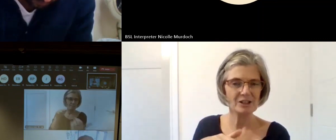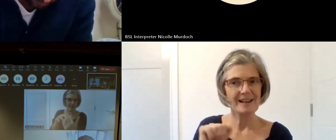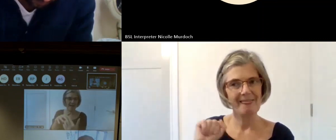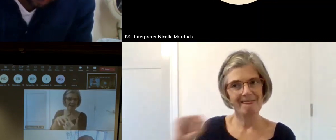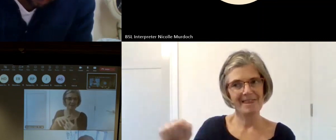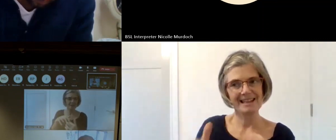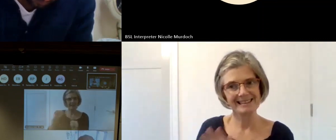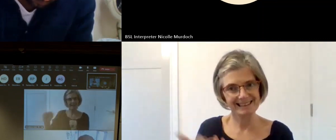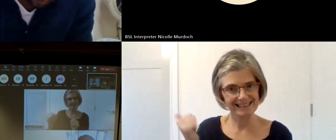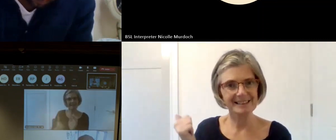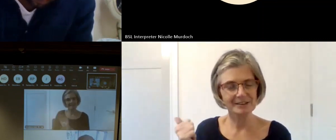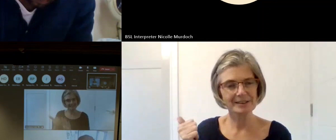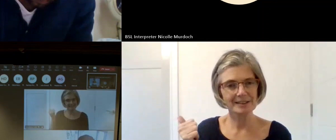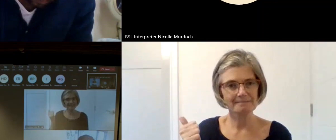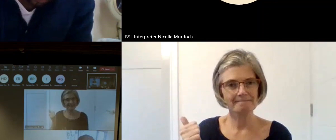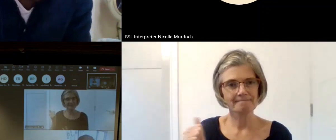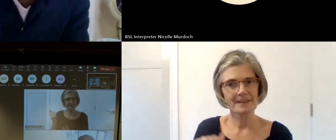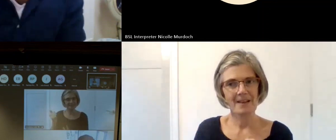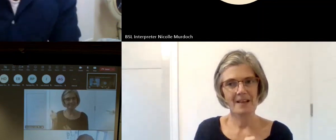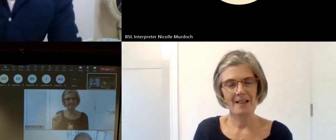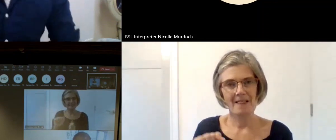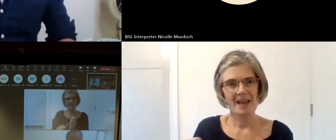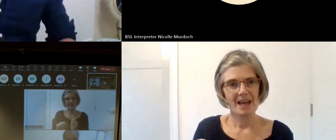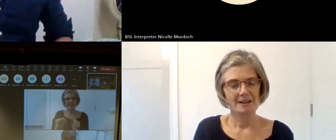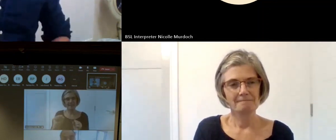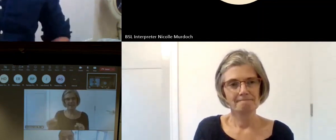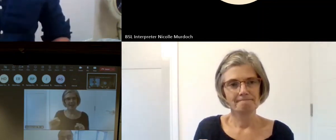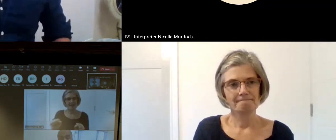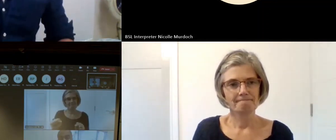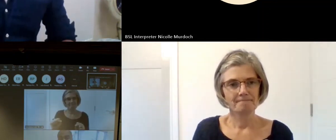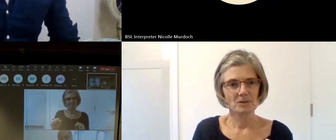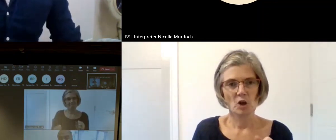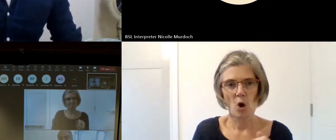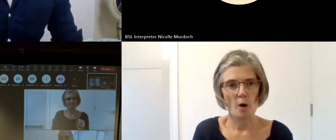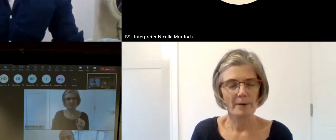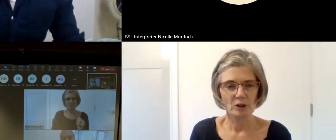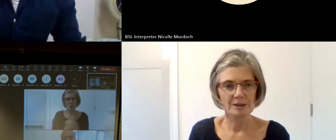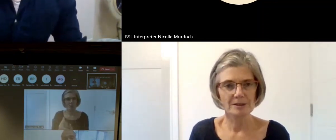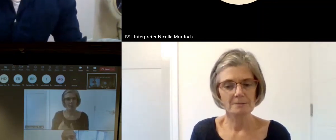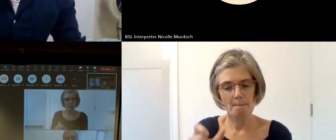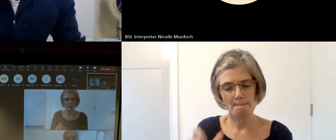want to lend us um so it's a really like person centered and reciprocal volunteering program